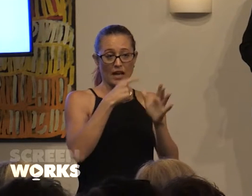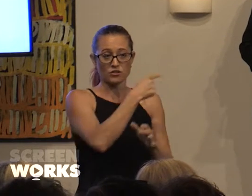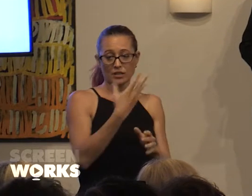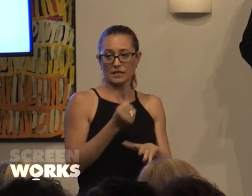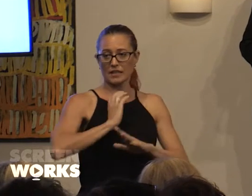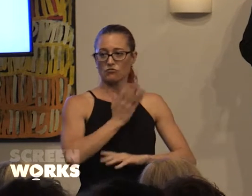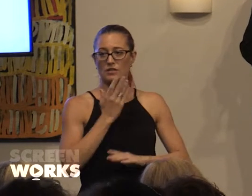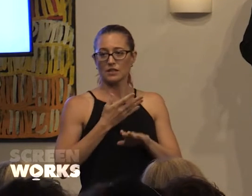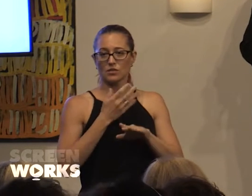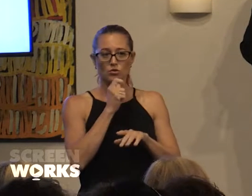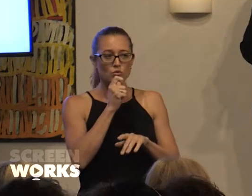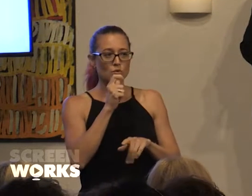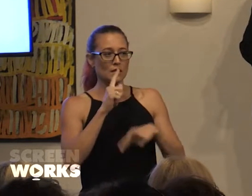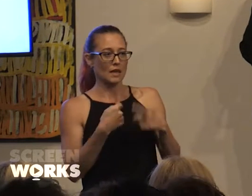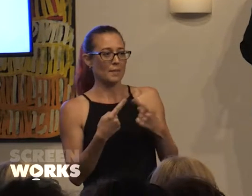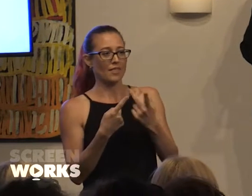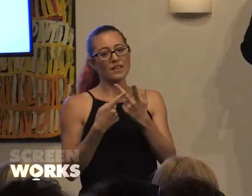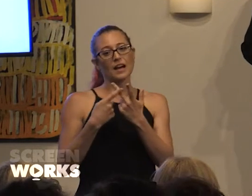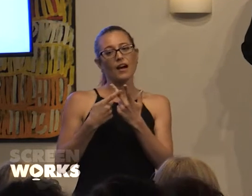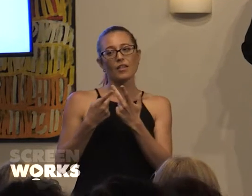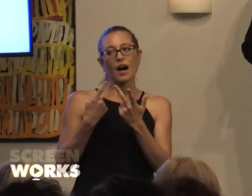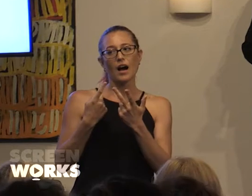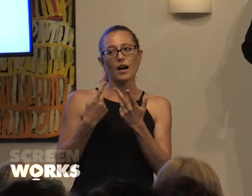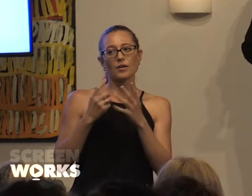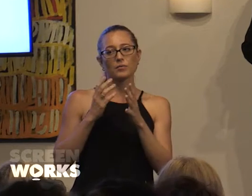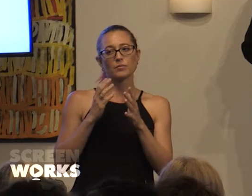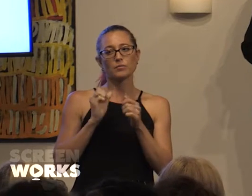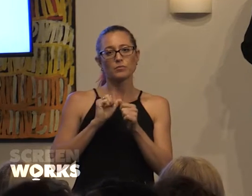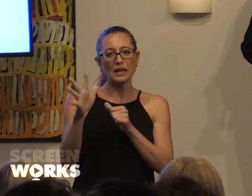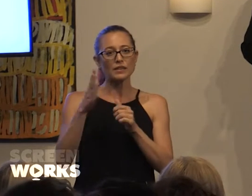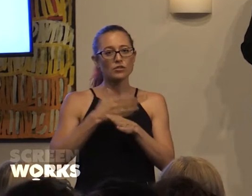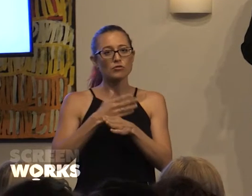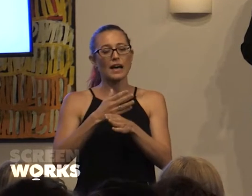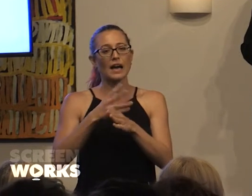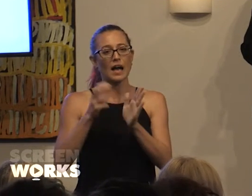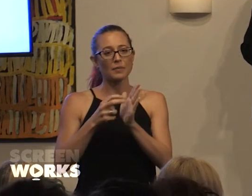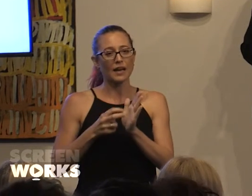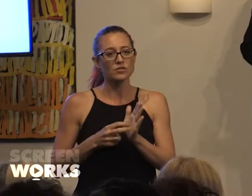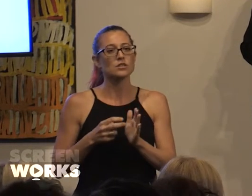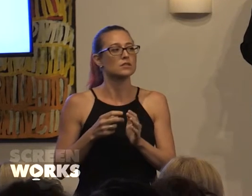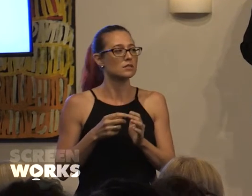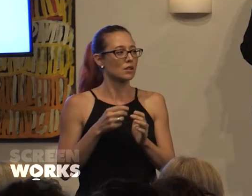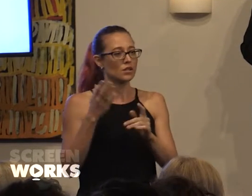news about some of the other 'Brilliant Career' applications. We're focusing on the ones that